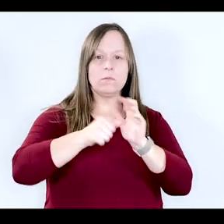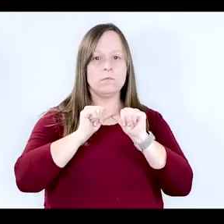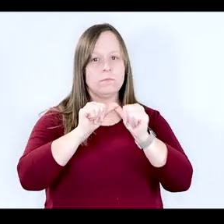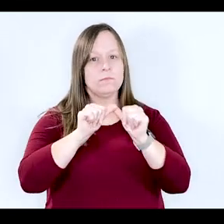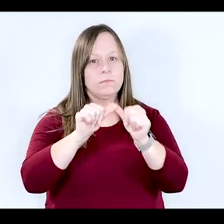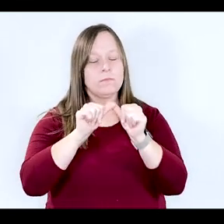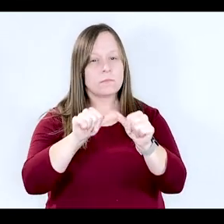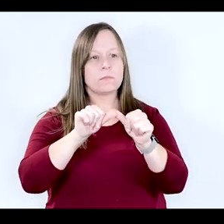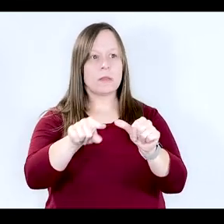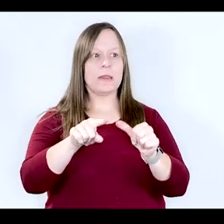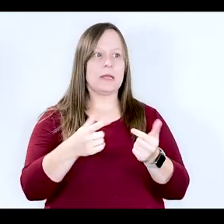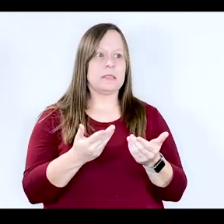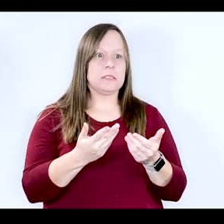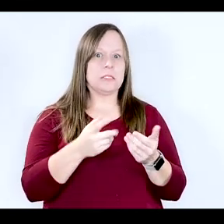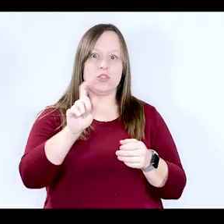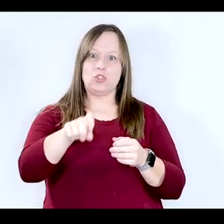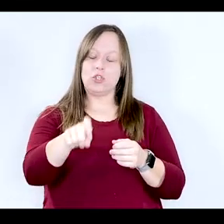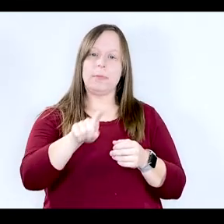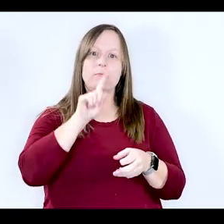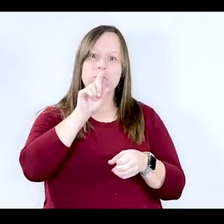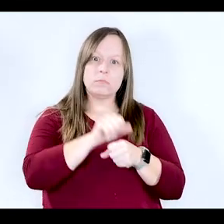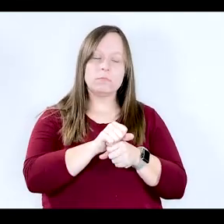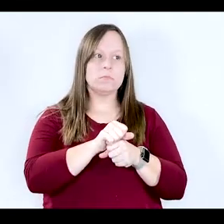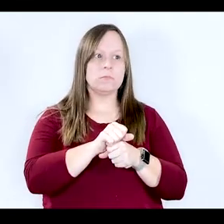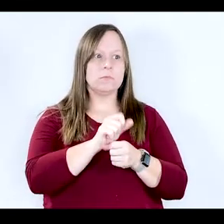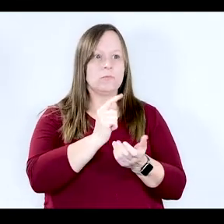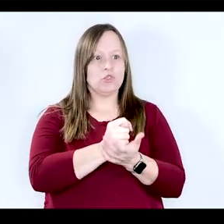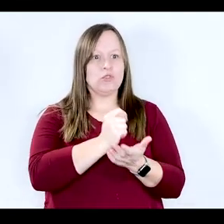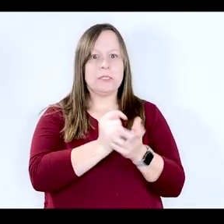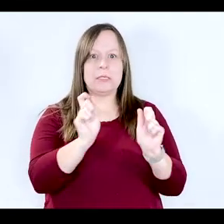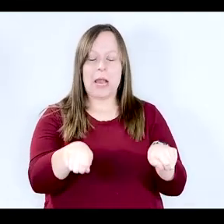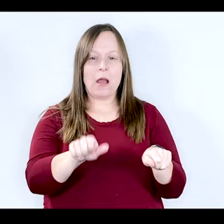go with this narrative that it should be and is treatable just like any other,